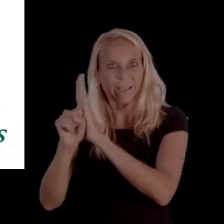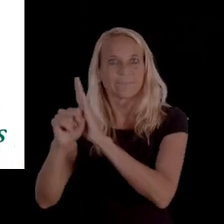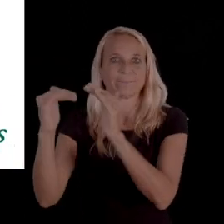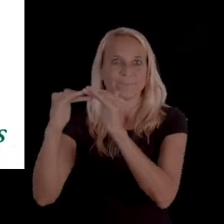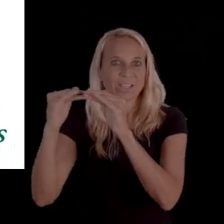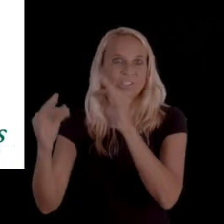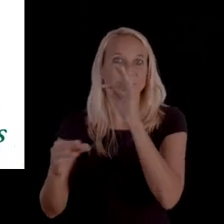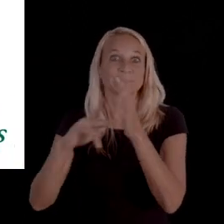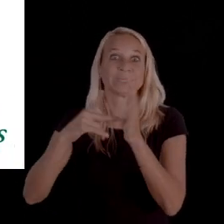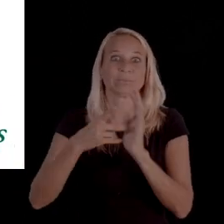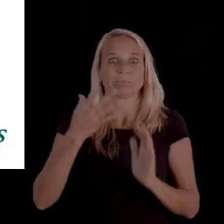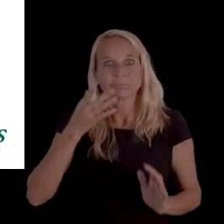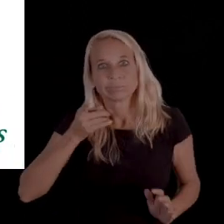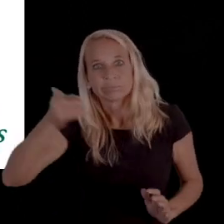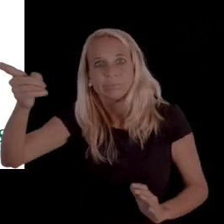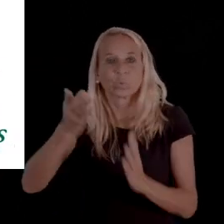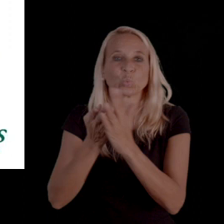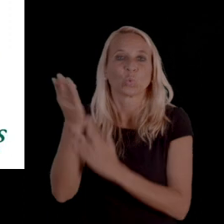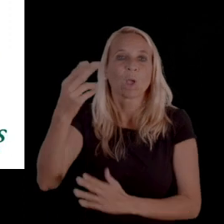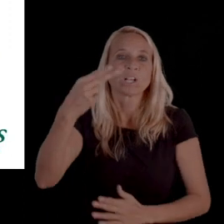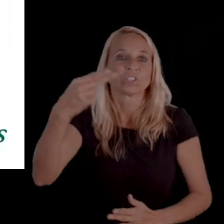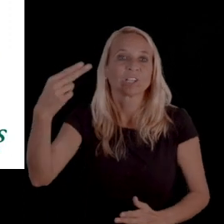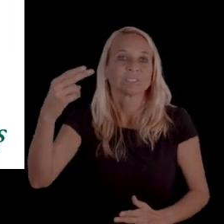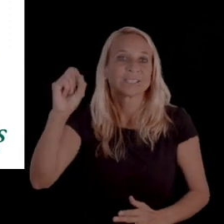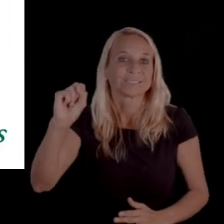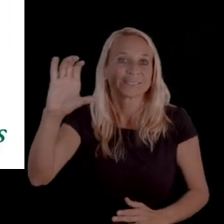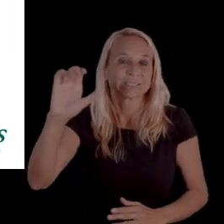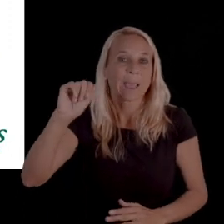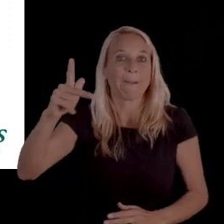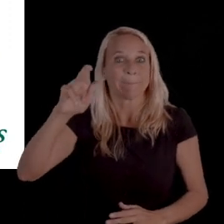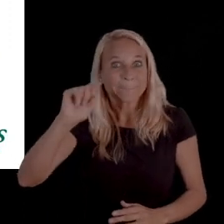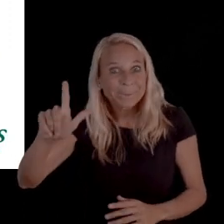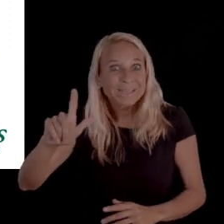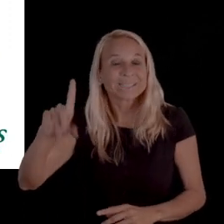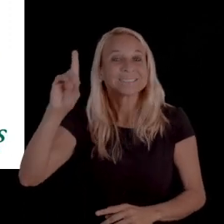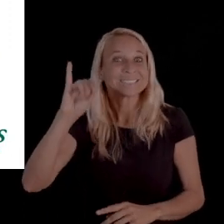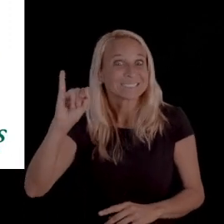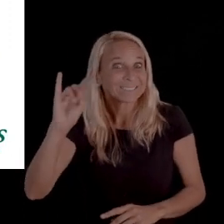So, therefore it goes to the Health and Human Services Commission Appeals Division